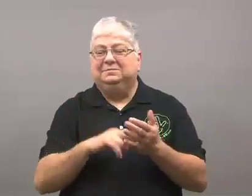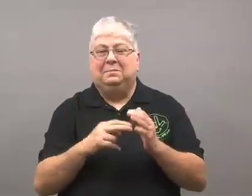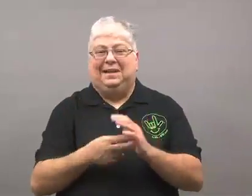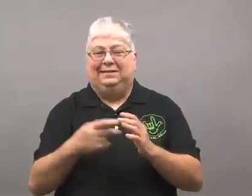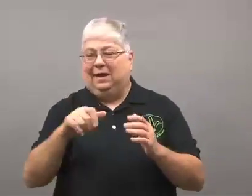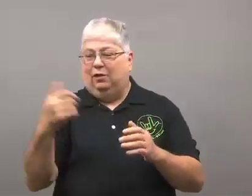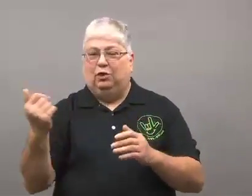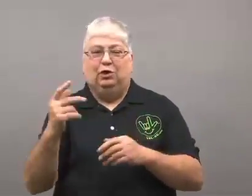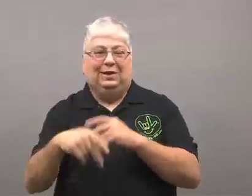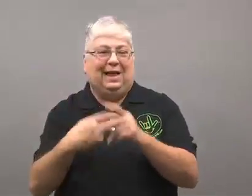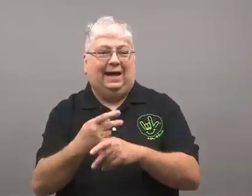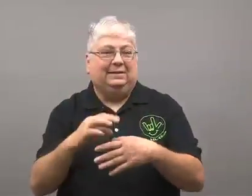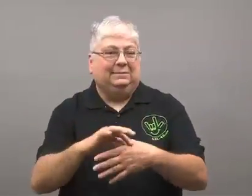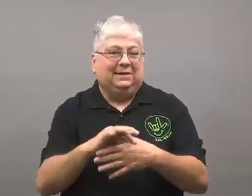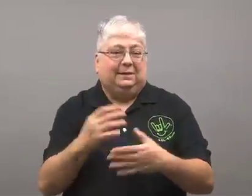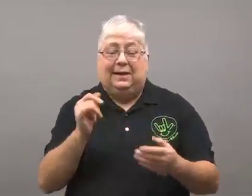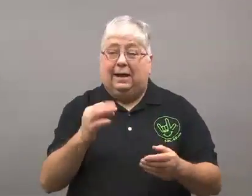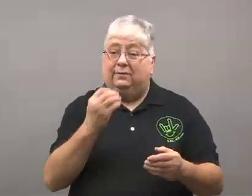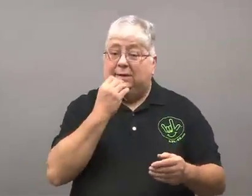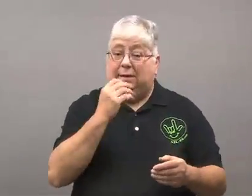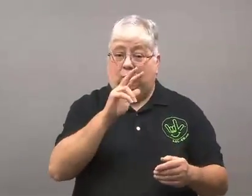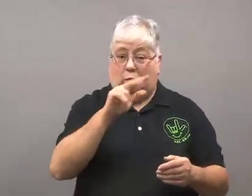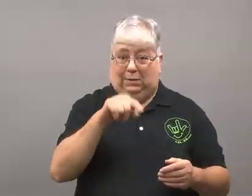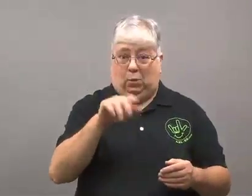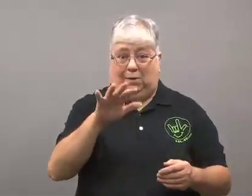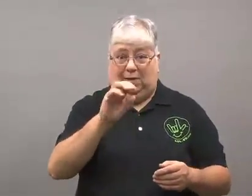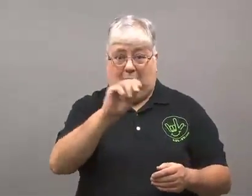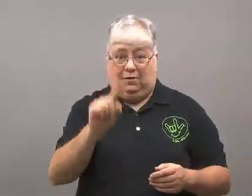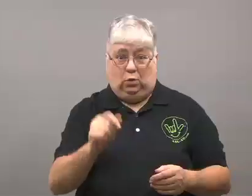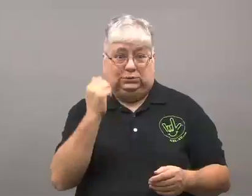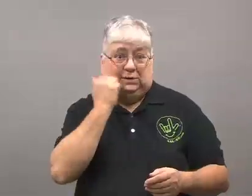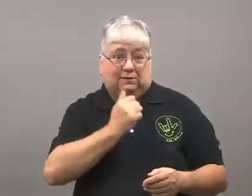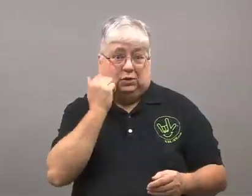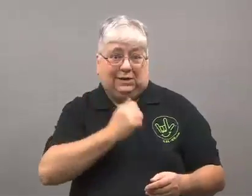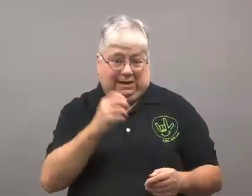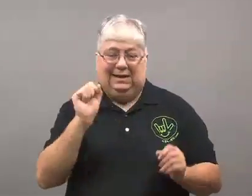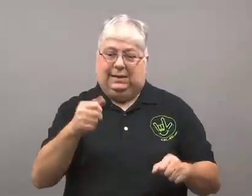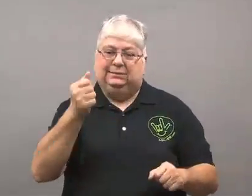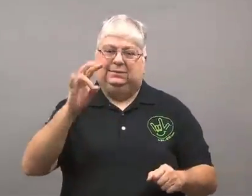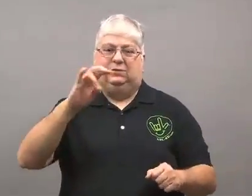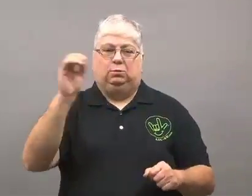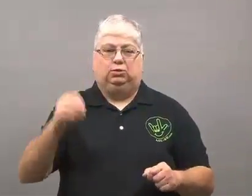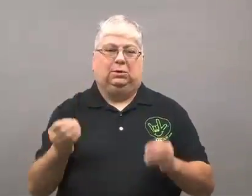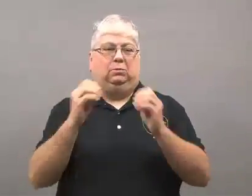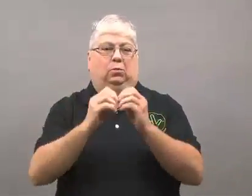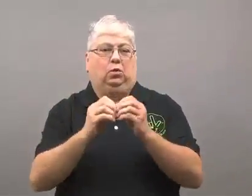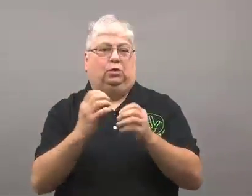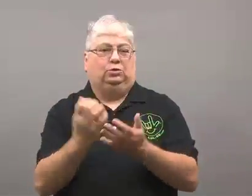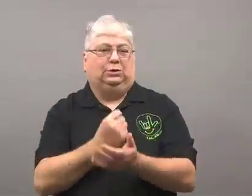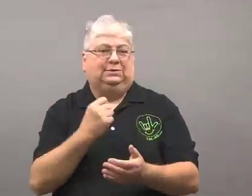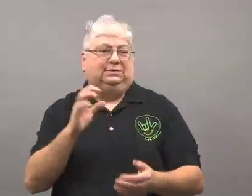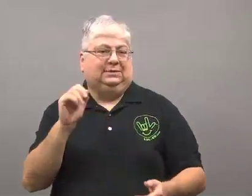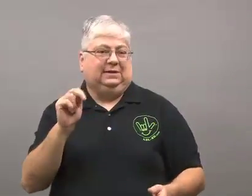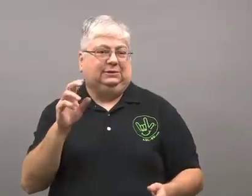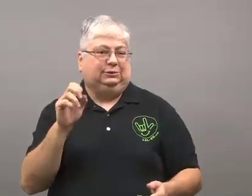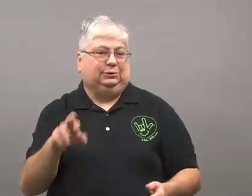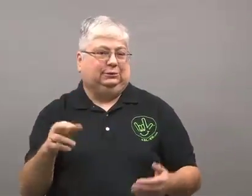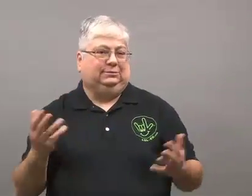If you eat 3-5 ounces of red meat daily you increase your risk for cancer by 17%